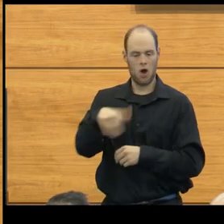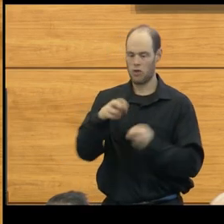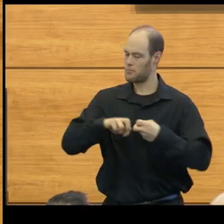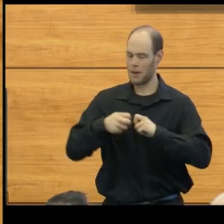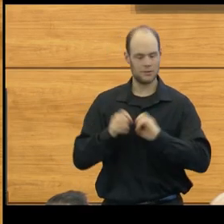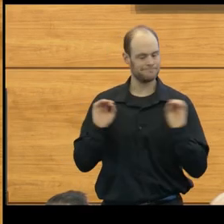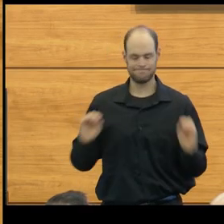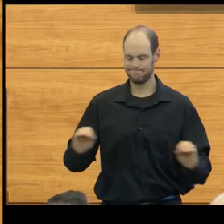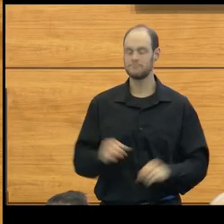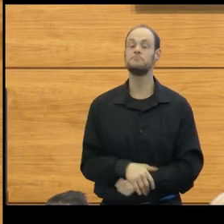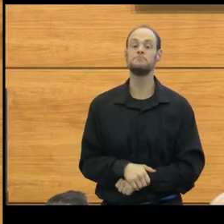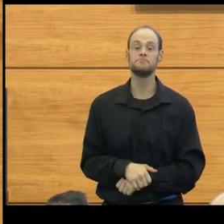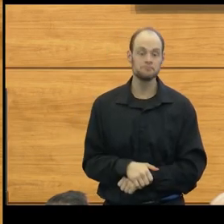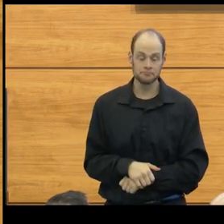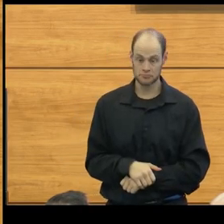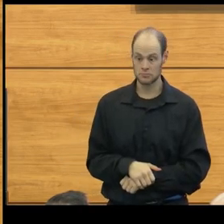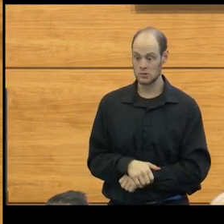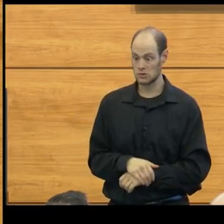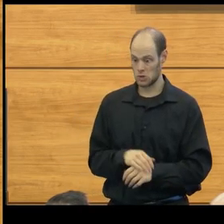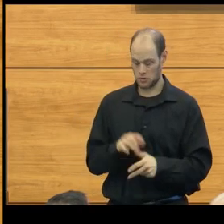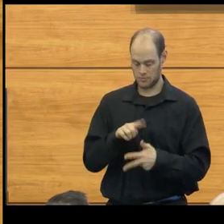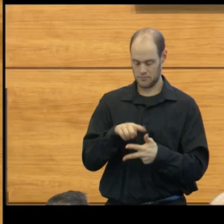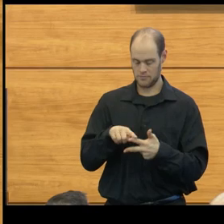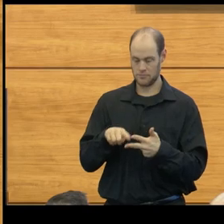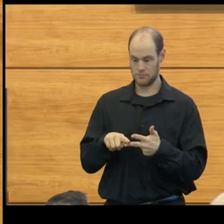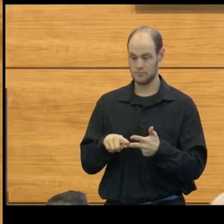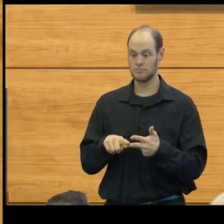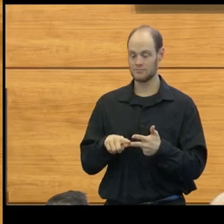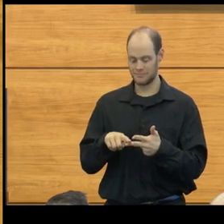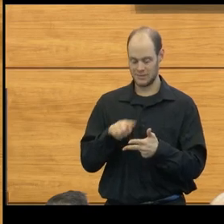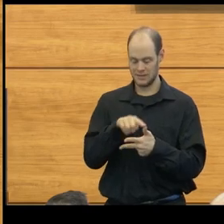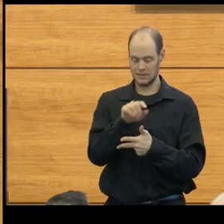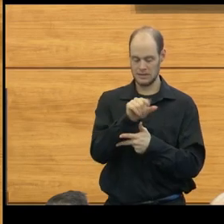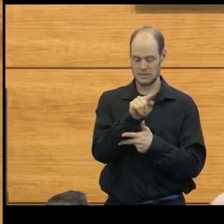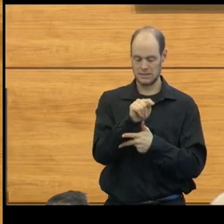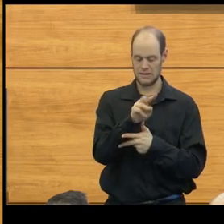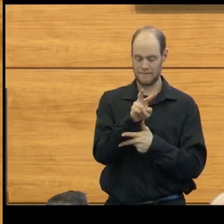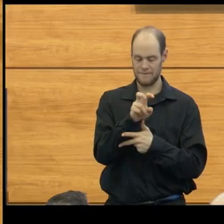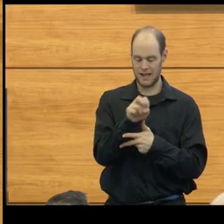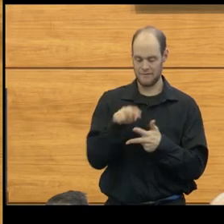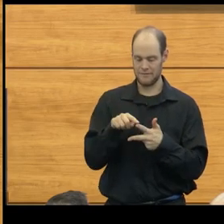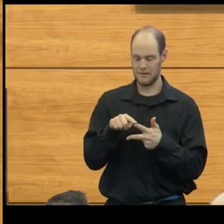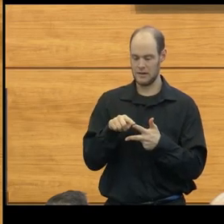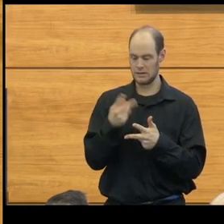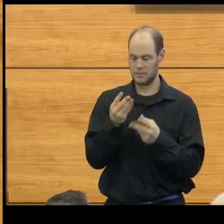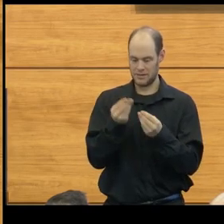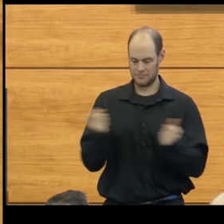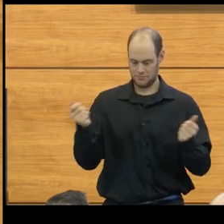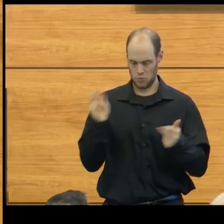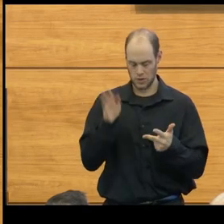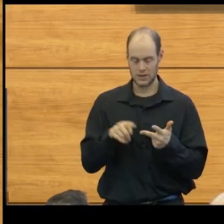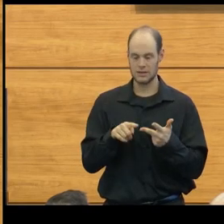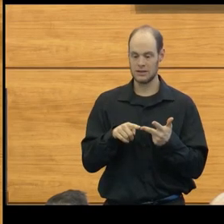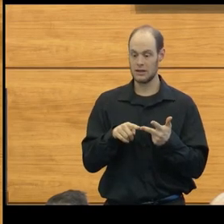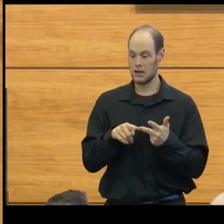So the combination of the slit valve, a biocompatible substance, a neurosurgeon who was willing